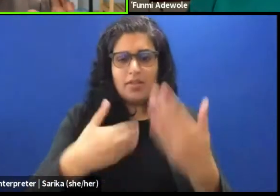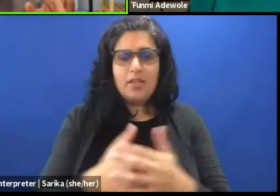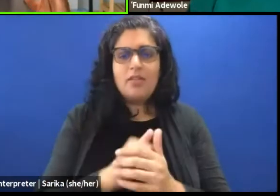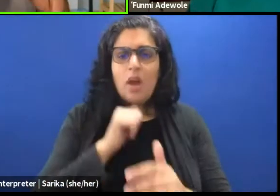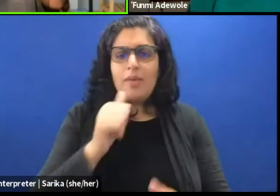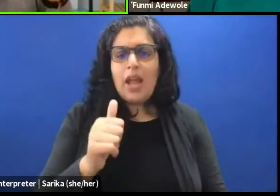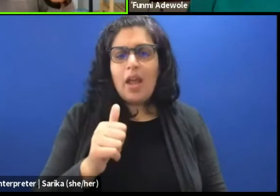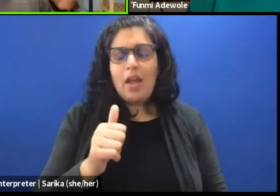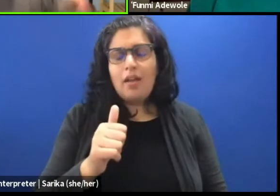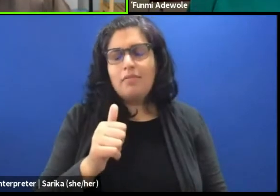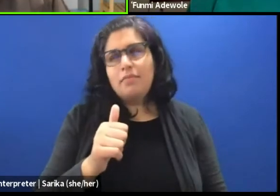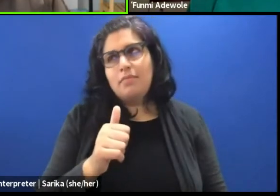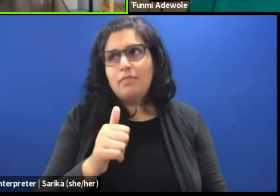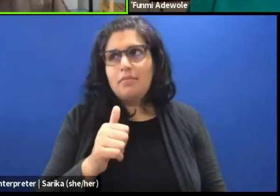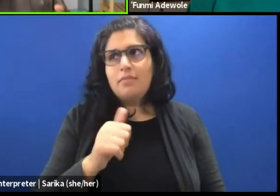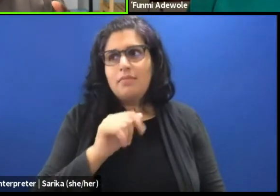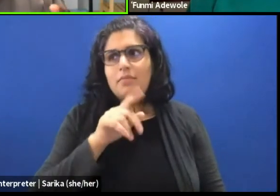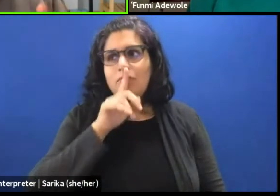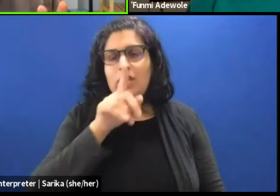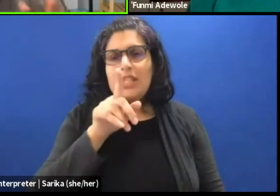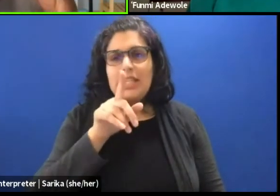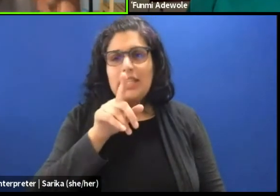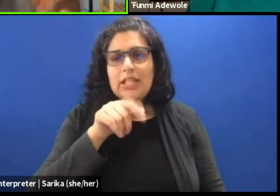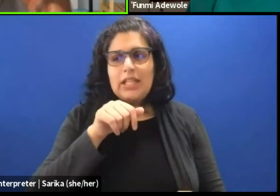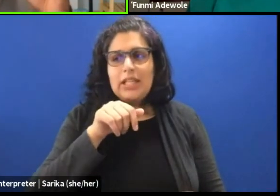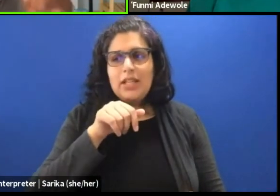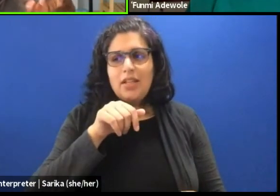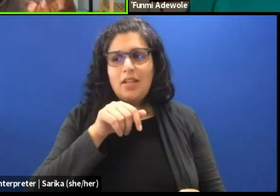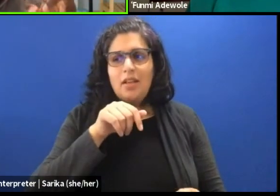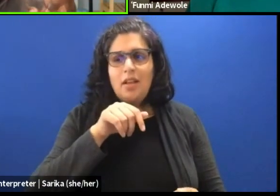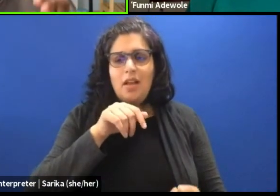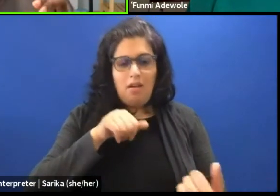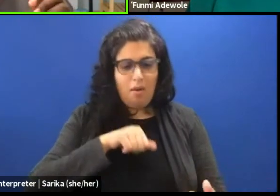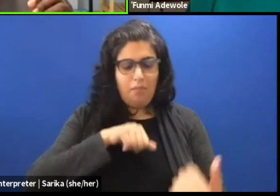from the professional standpoint, professional theatre,